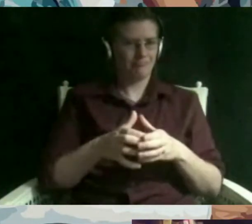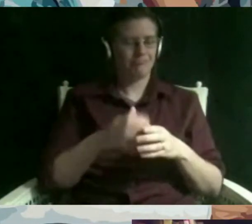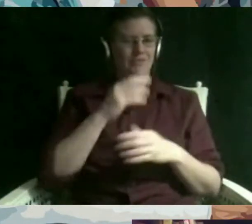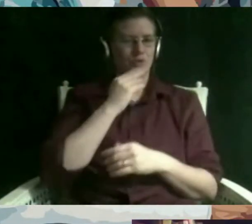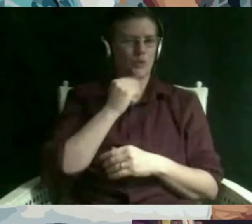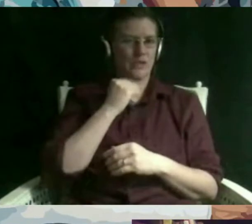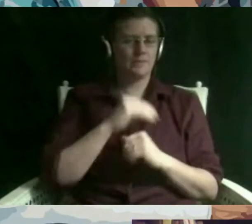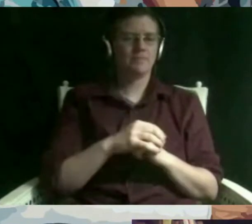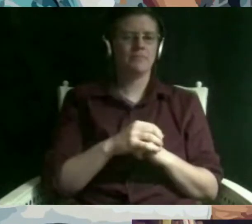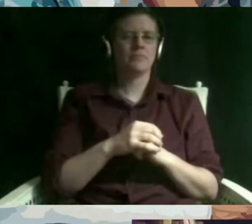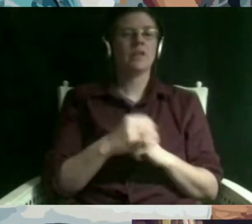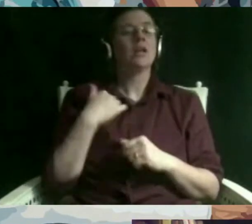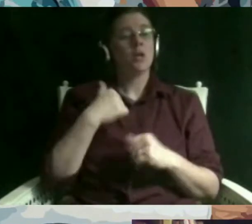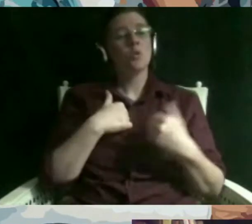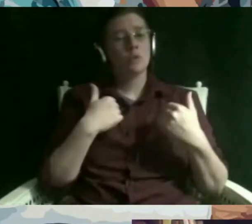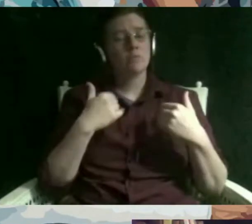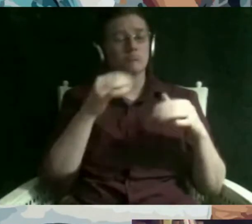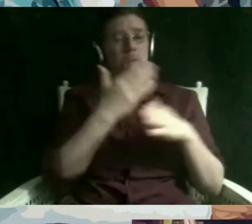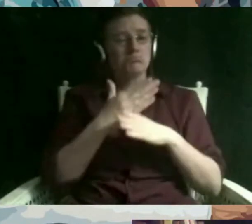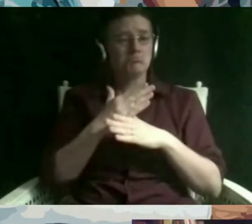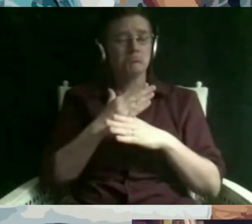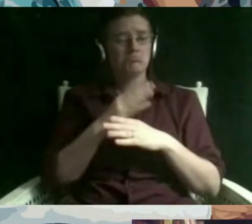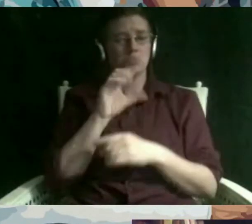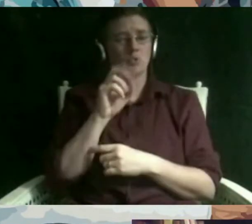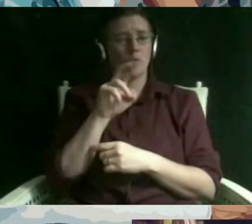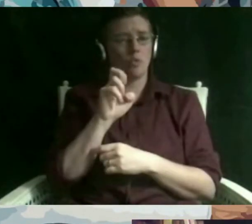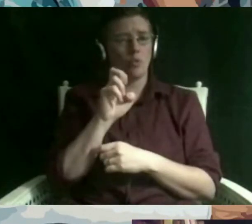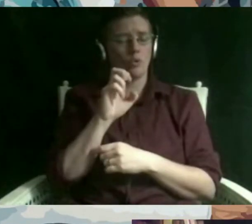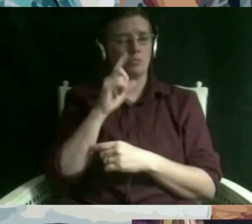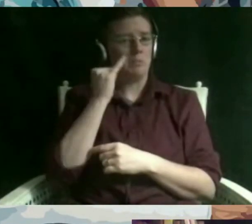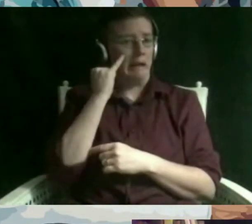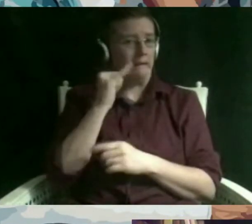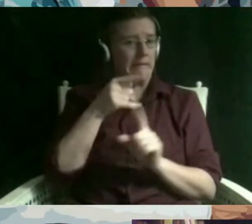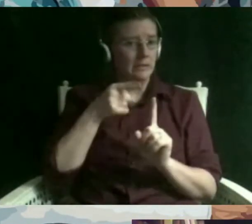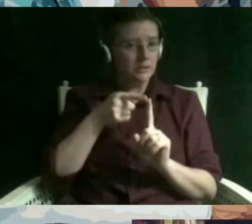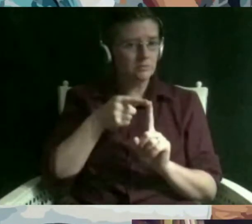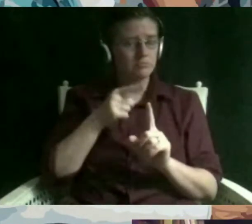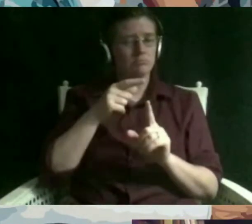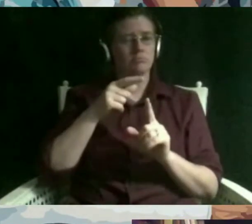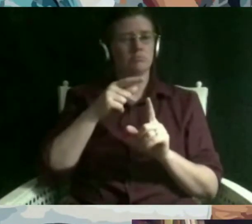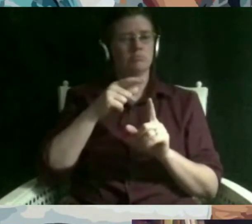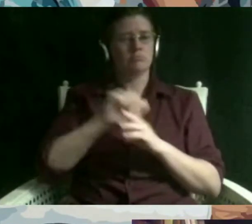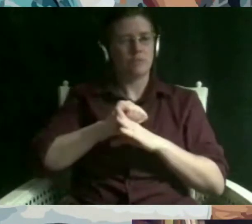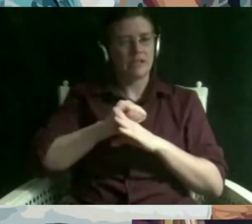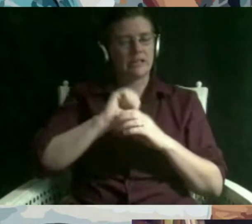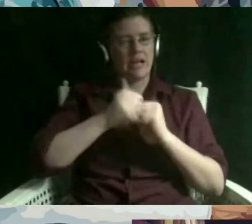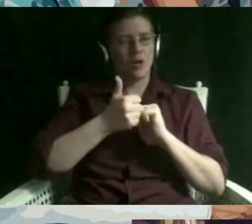much share core ideas and practices and shared foundation for the way that we celebrate holidays